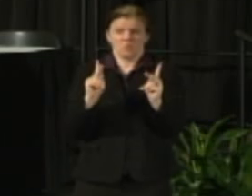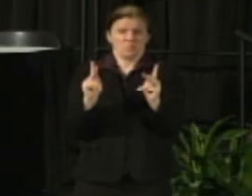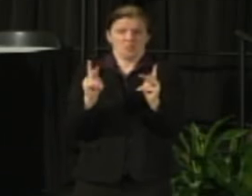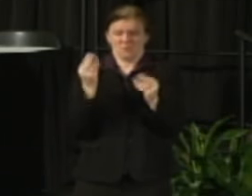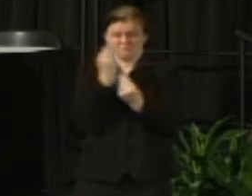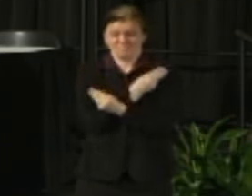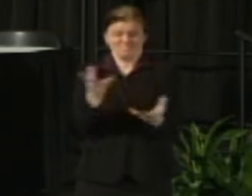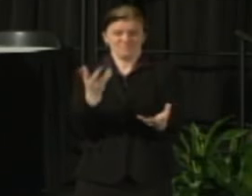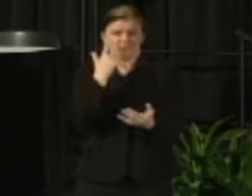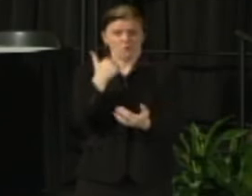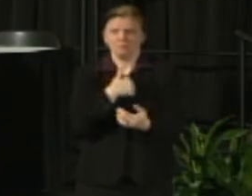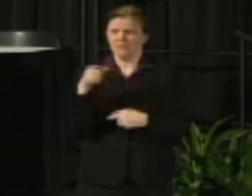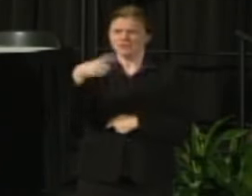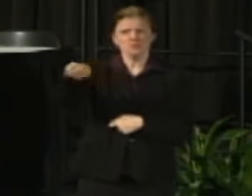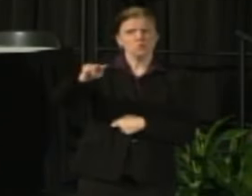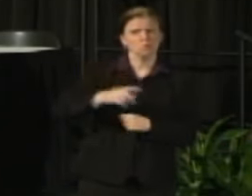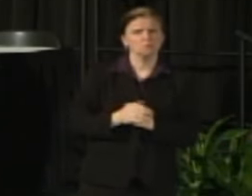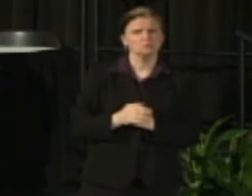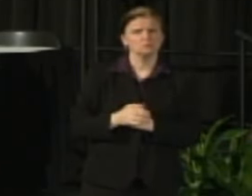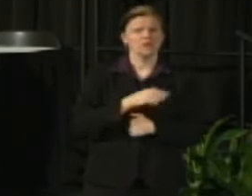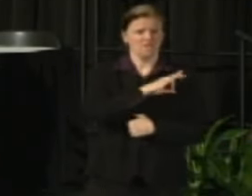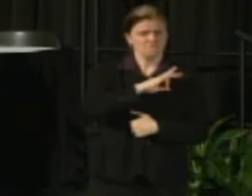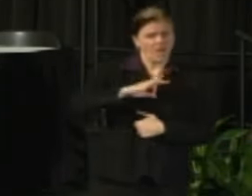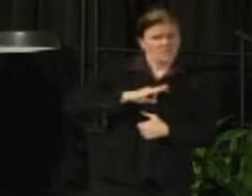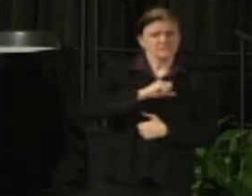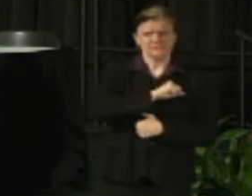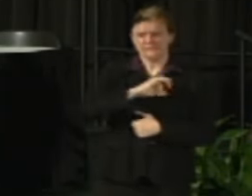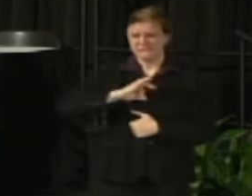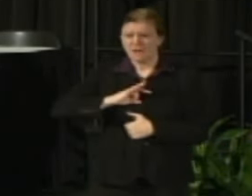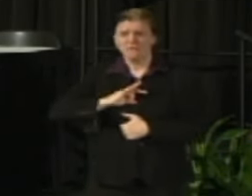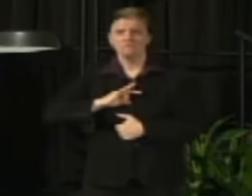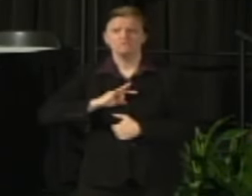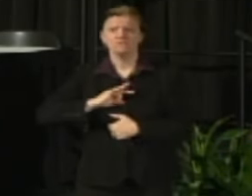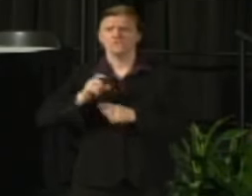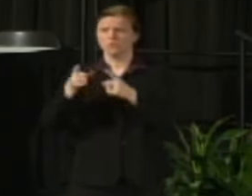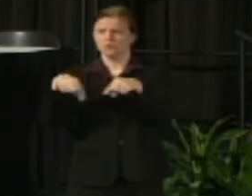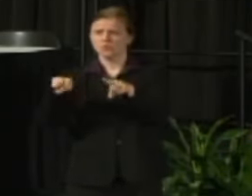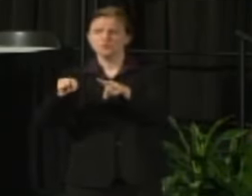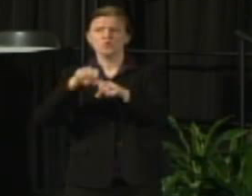Certainly that's you. The faculty and staff, the people who are the heart and the soul